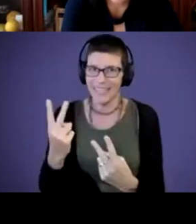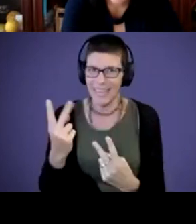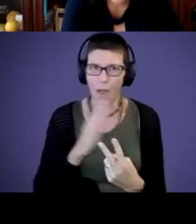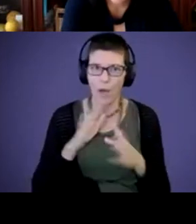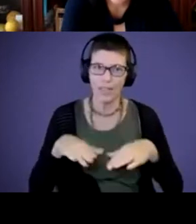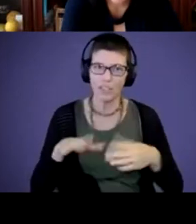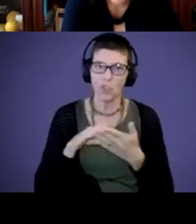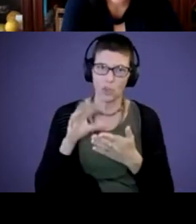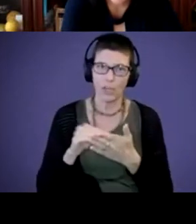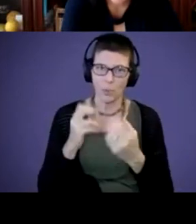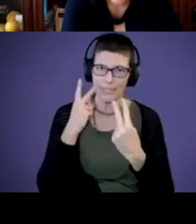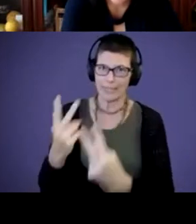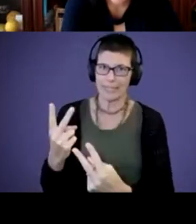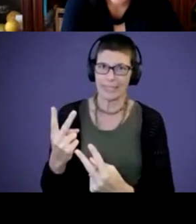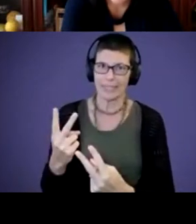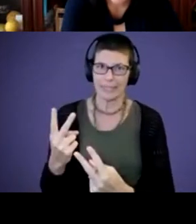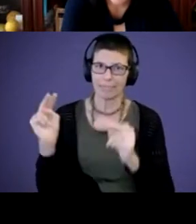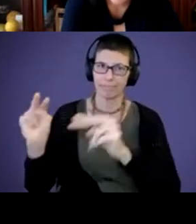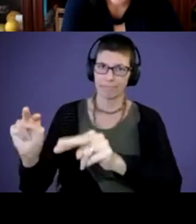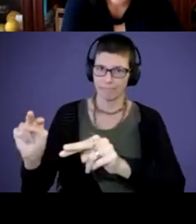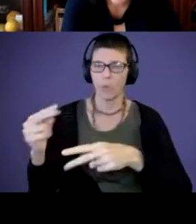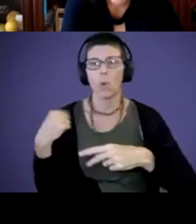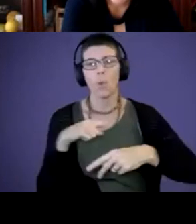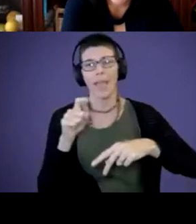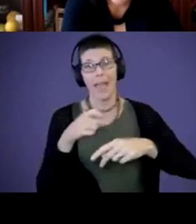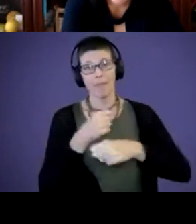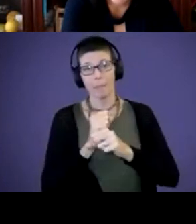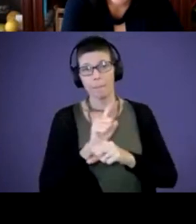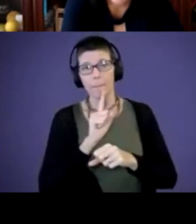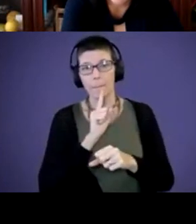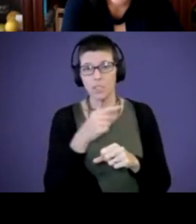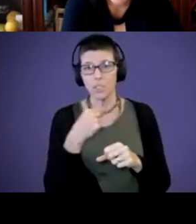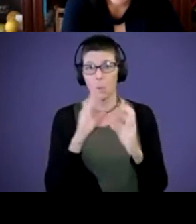and we have to make sure that we are paying attention to what they're learning so that we